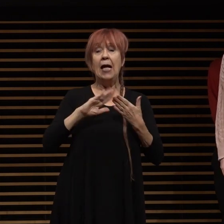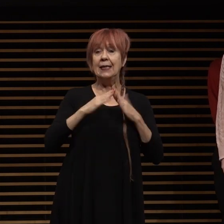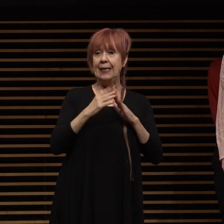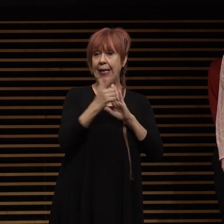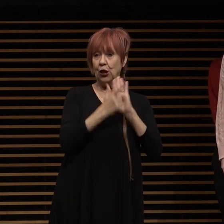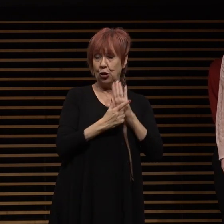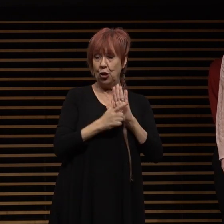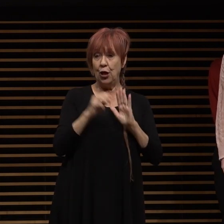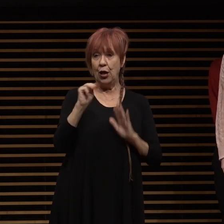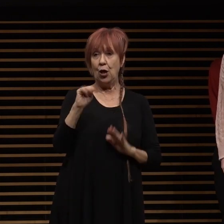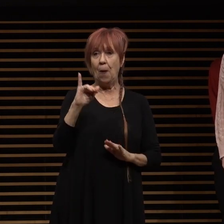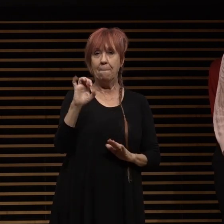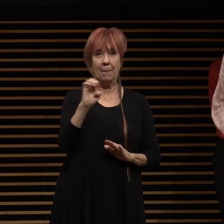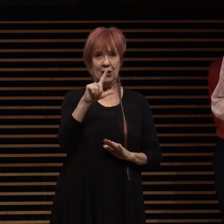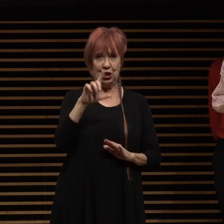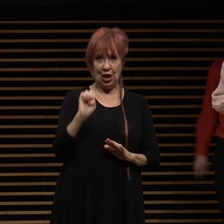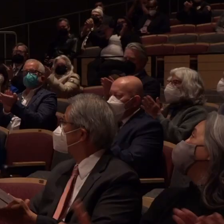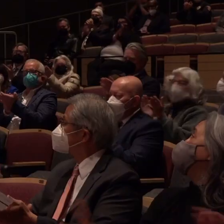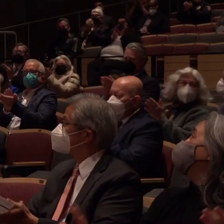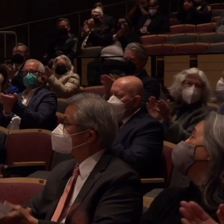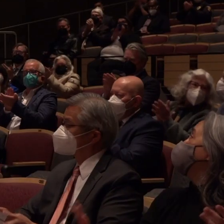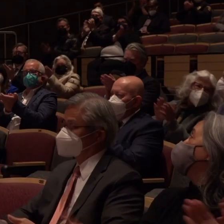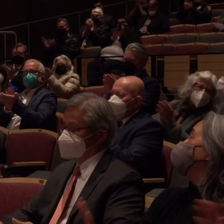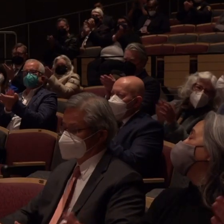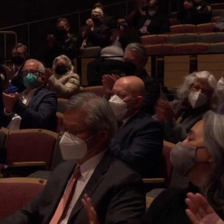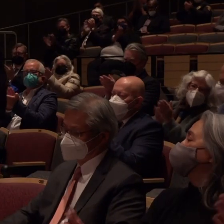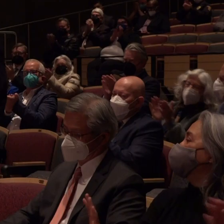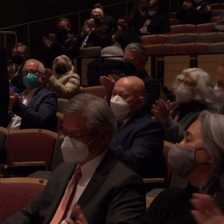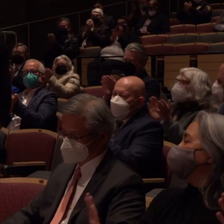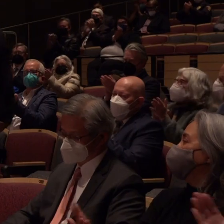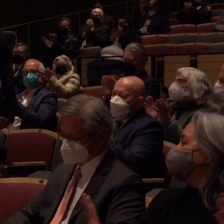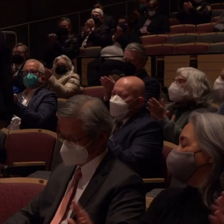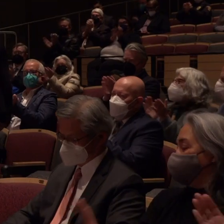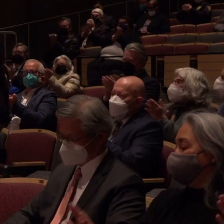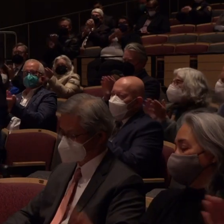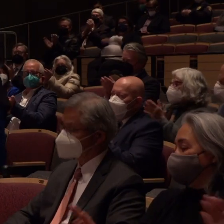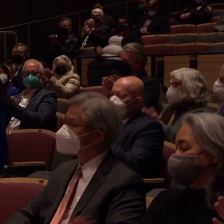here michelle thank you